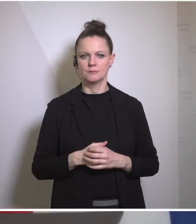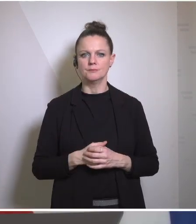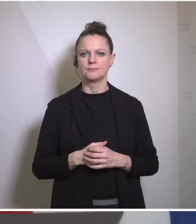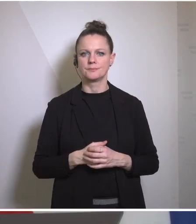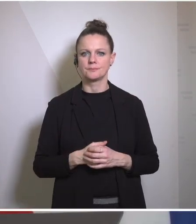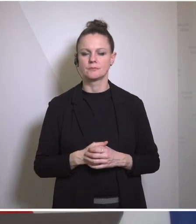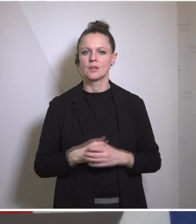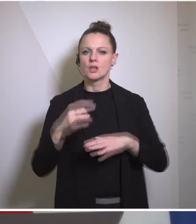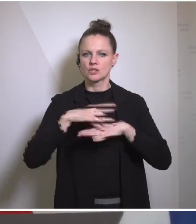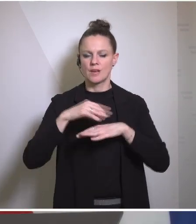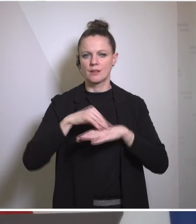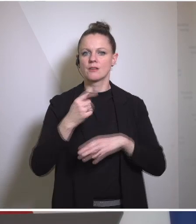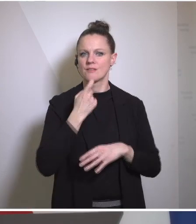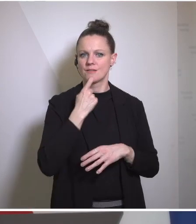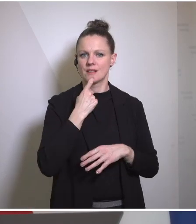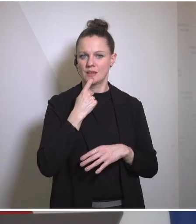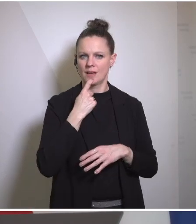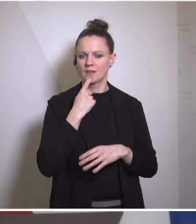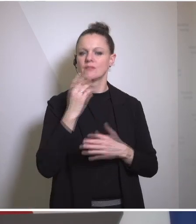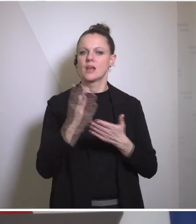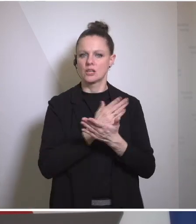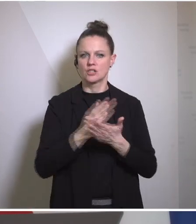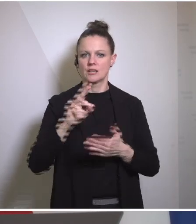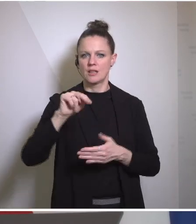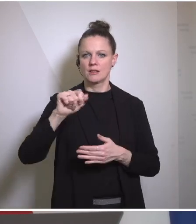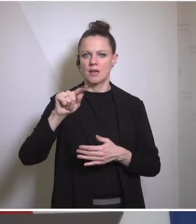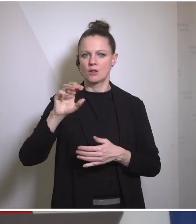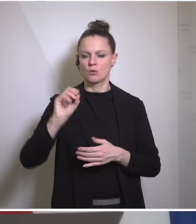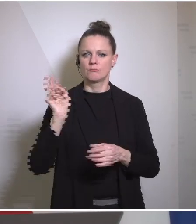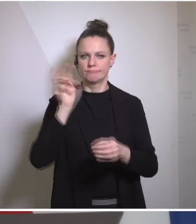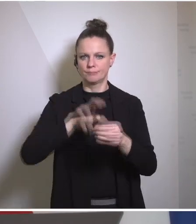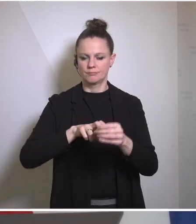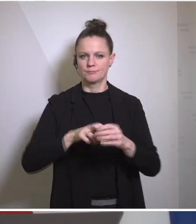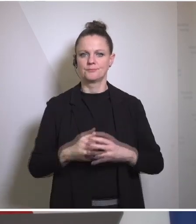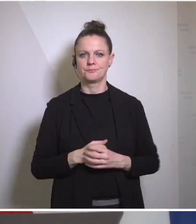Sweden and Finland are talked to decision to join NATO um I believe we have to take we have